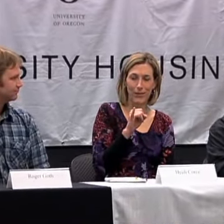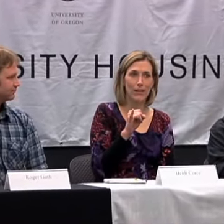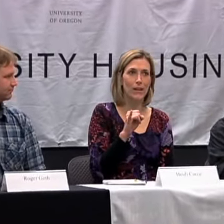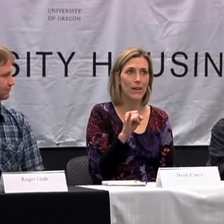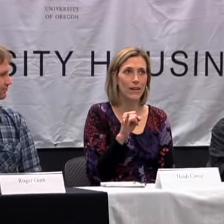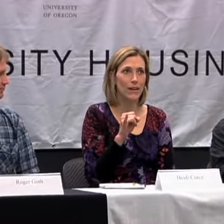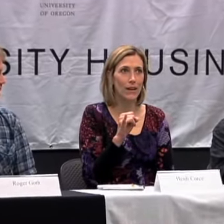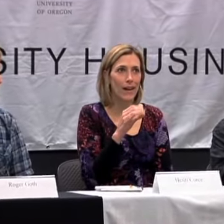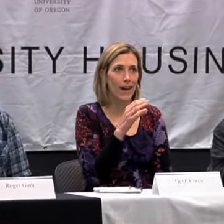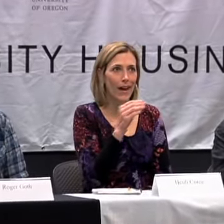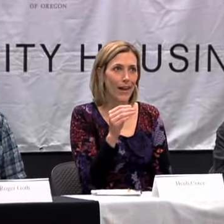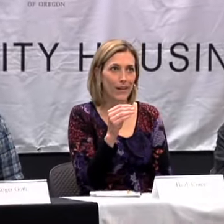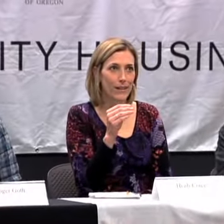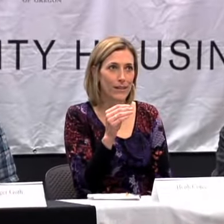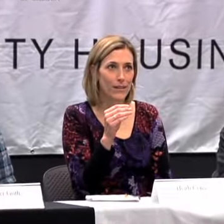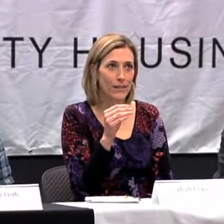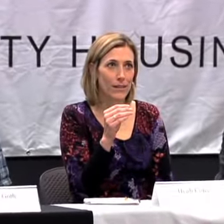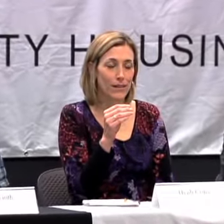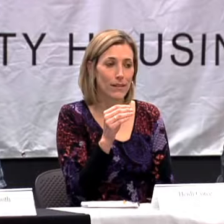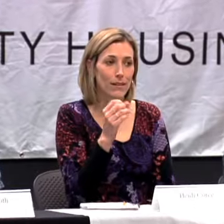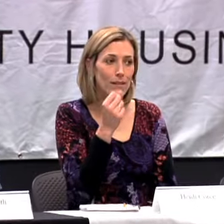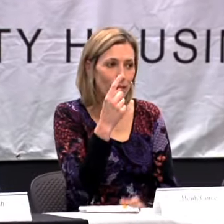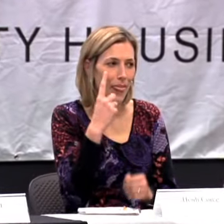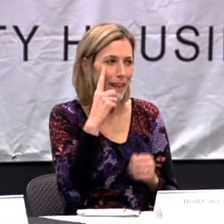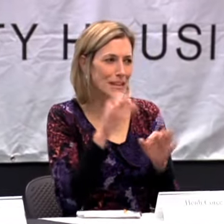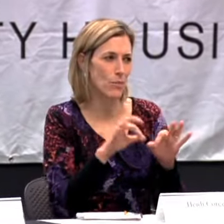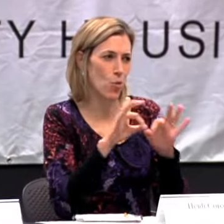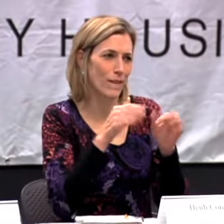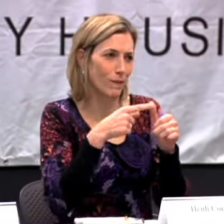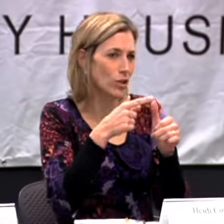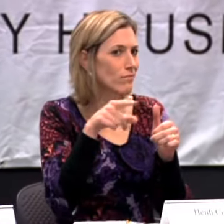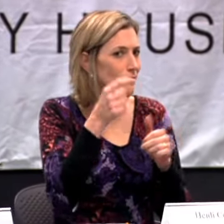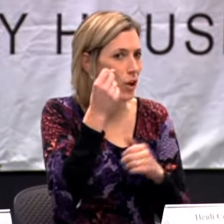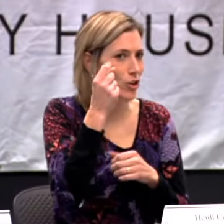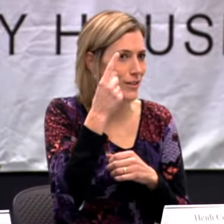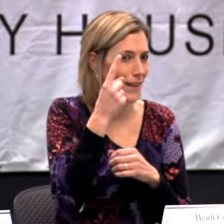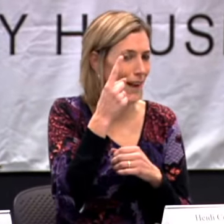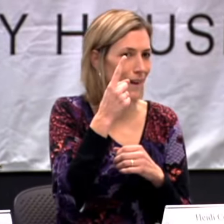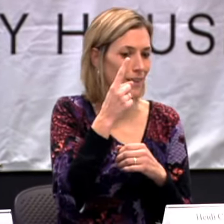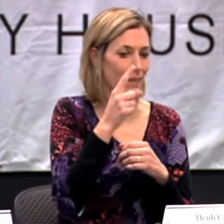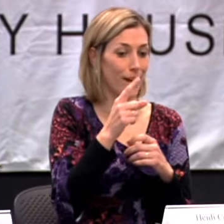WITH MY COCHLEAR IMPLANT. AND I THINK IT IS IMPORTANT FIRST FOR YOU